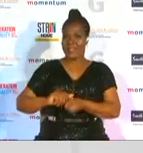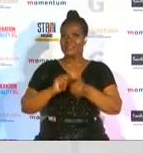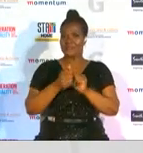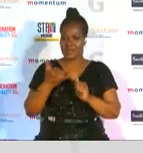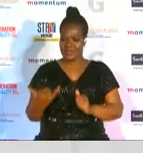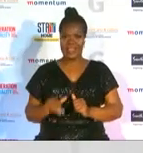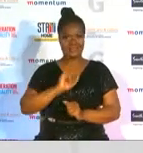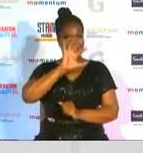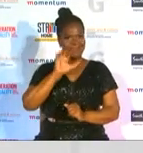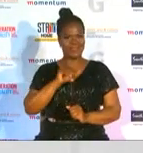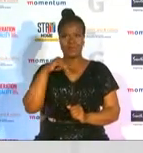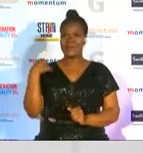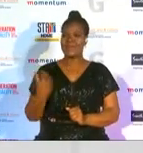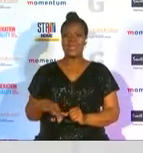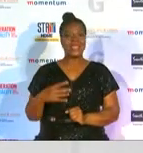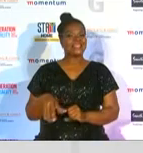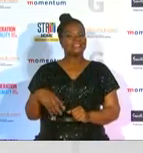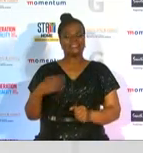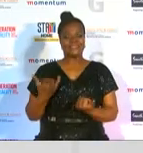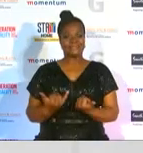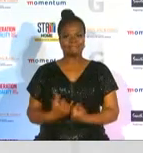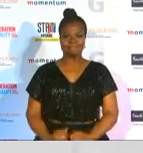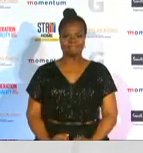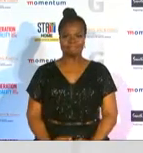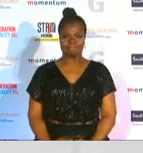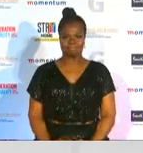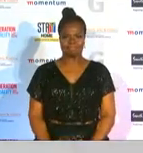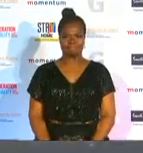tough one to call let's see who the top three are for